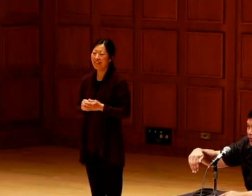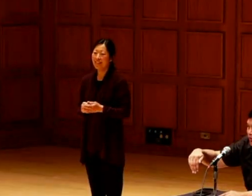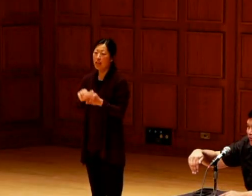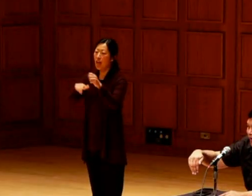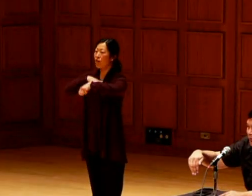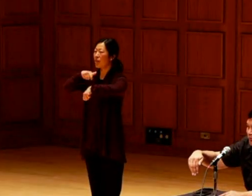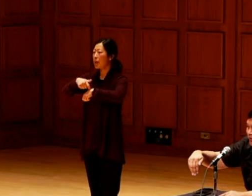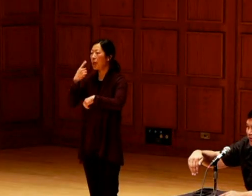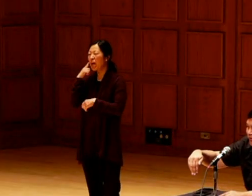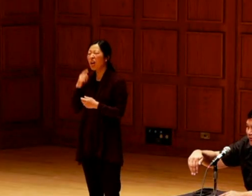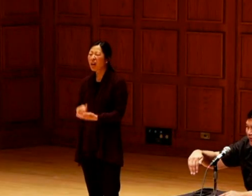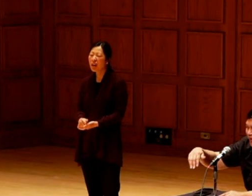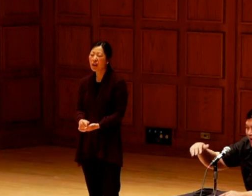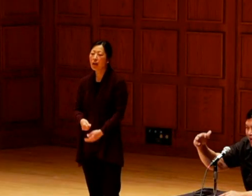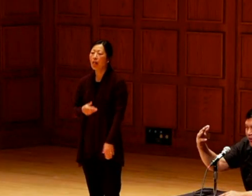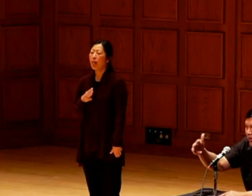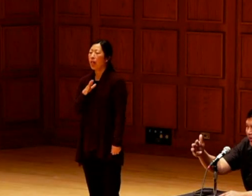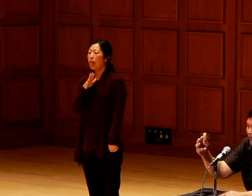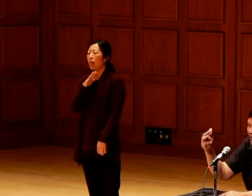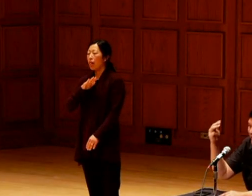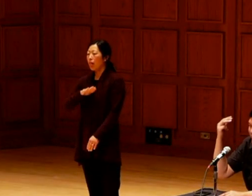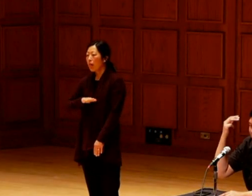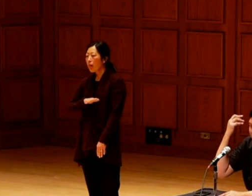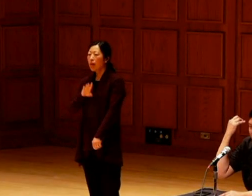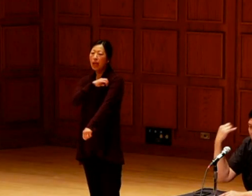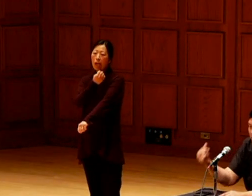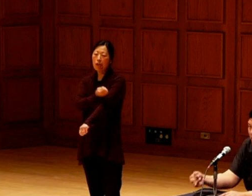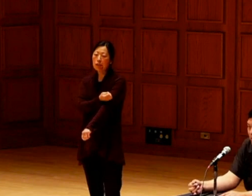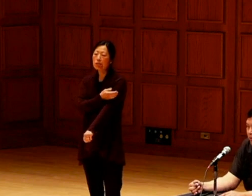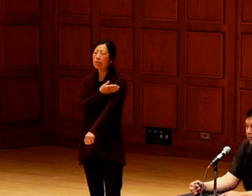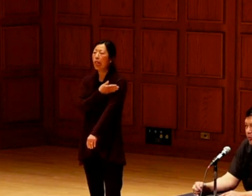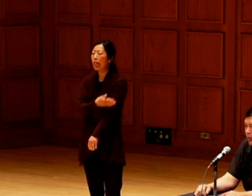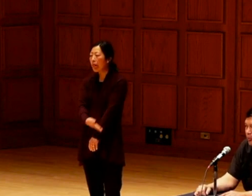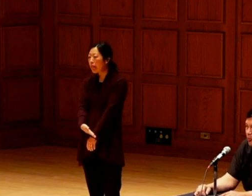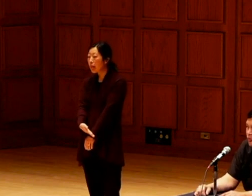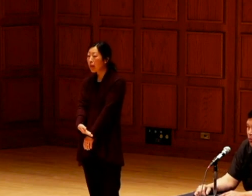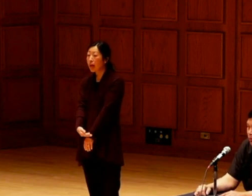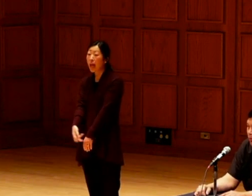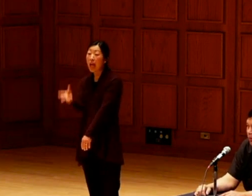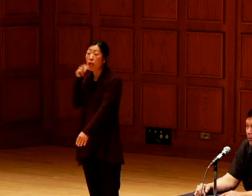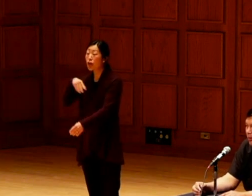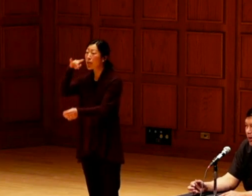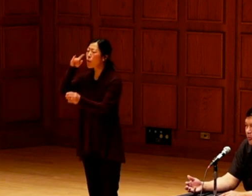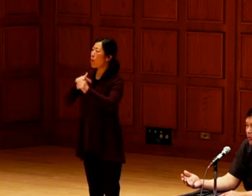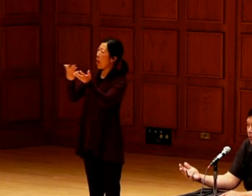Every time I think my energy is down. I hear a kid.